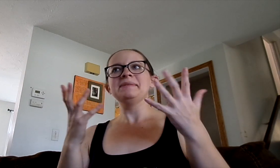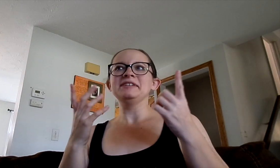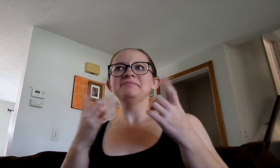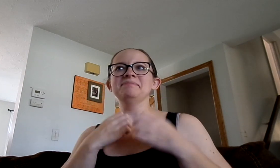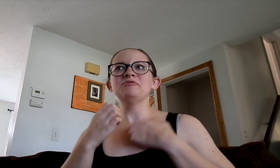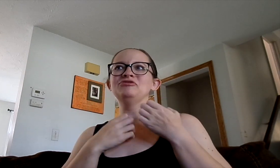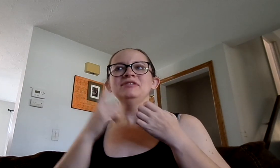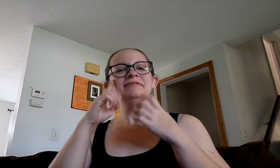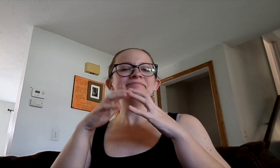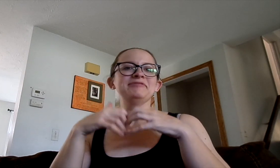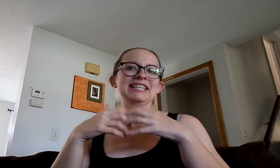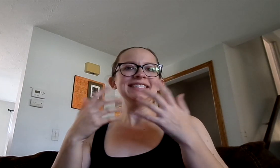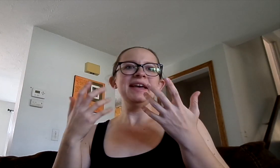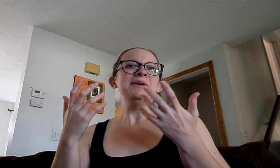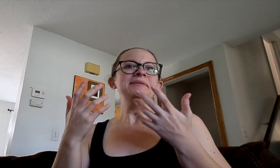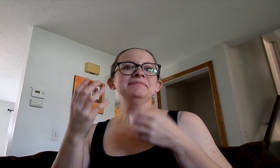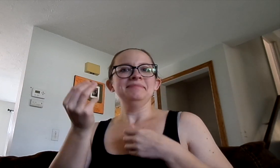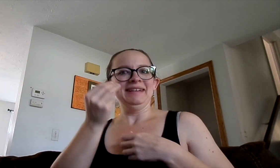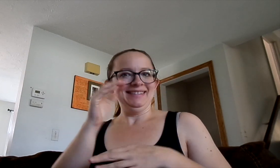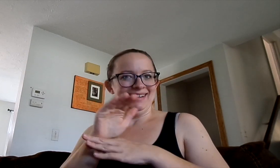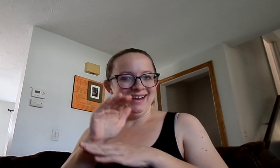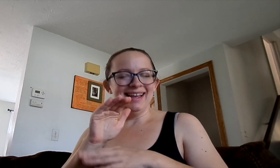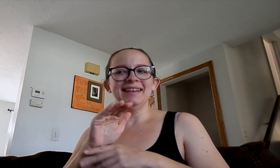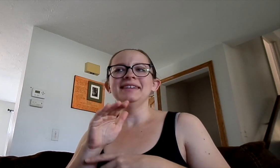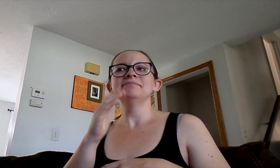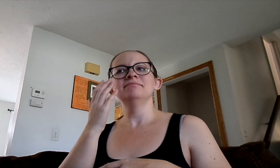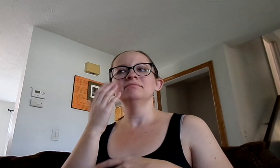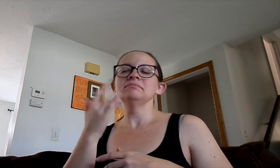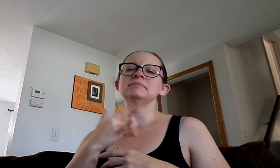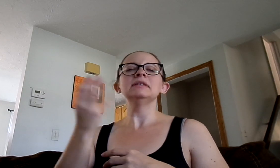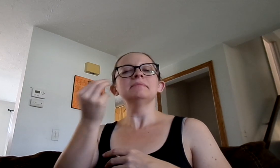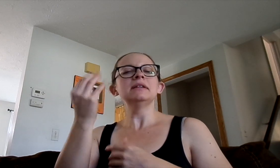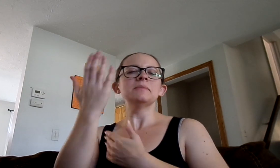pretty much had an emotional breakdown Monday evening.